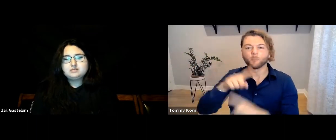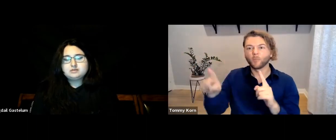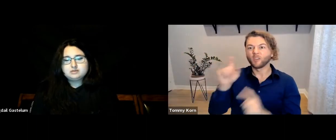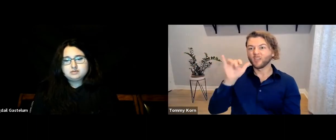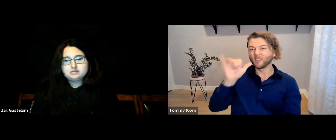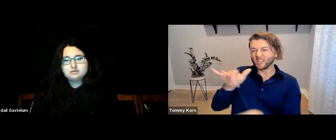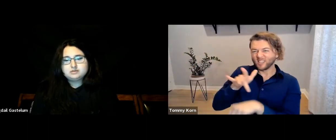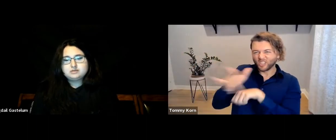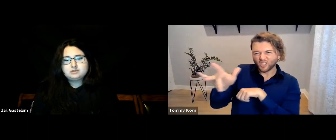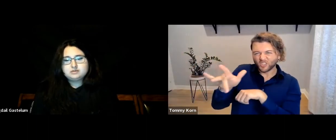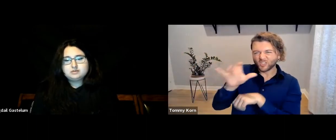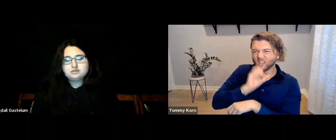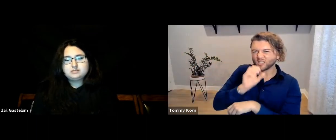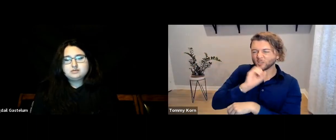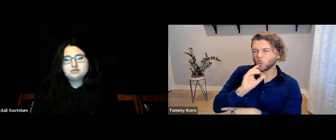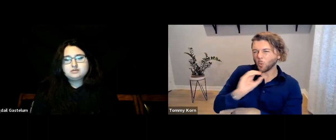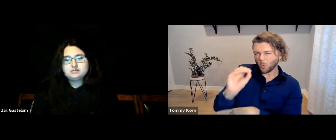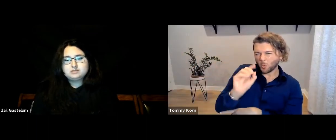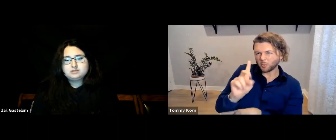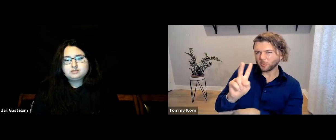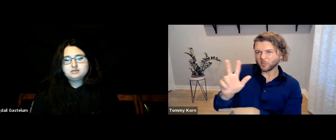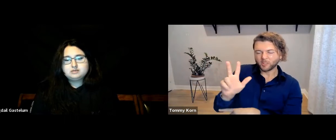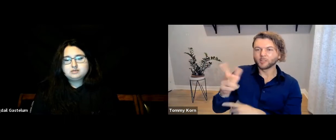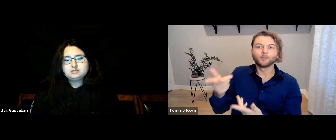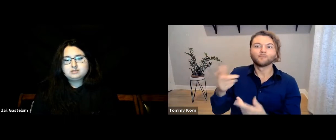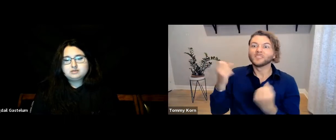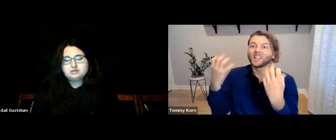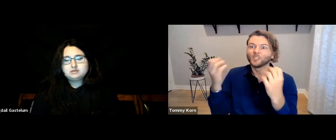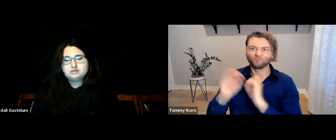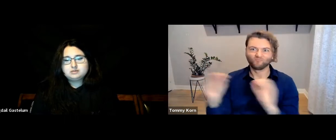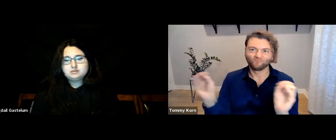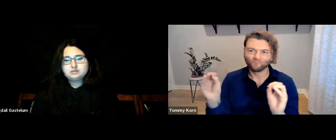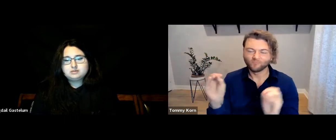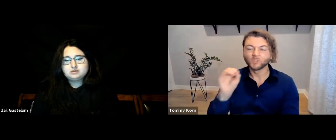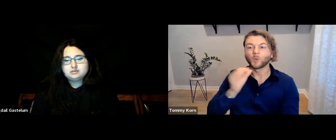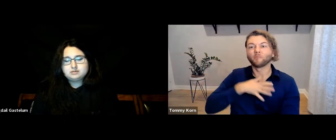but when was young, like ages 0 to 3, he didn’t have any sign